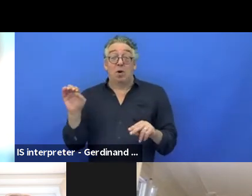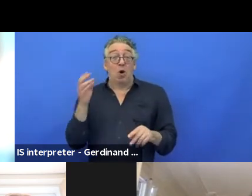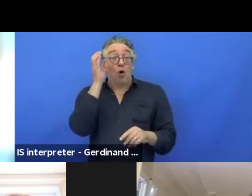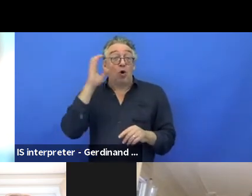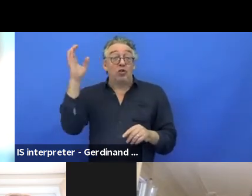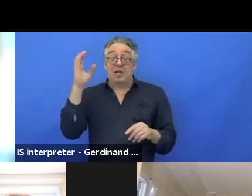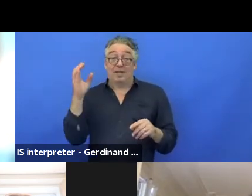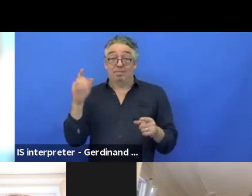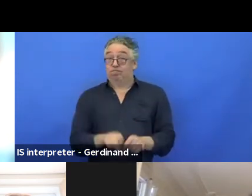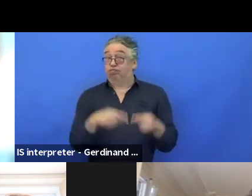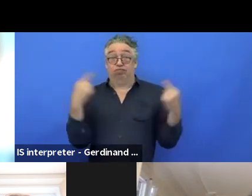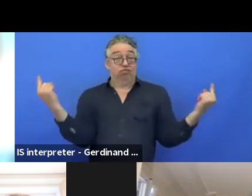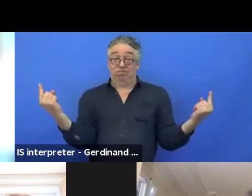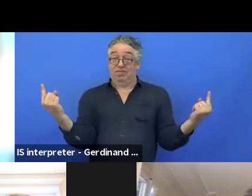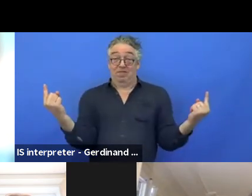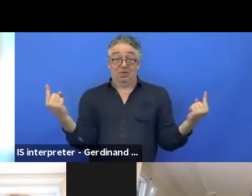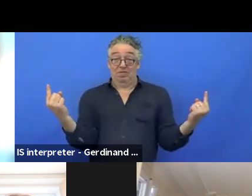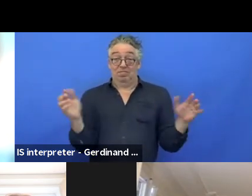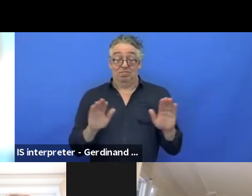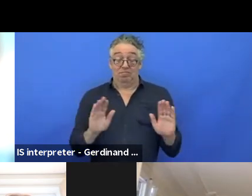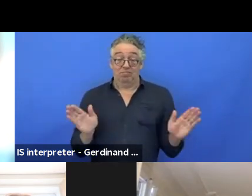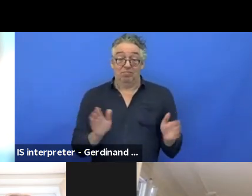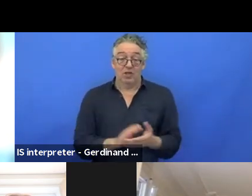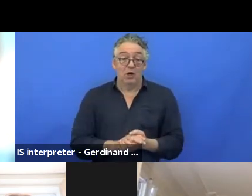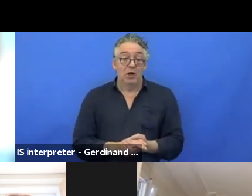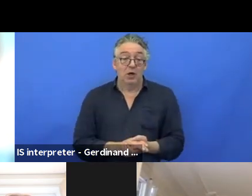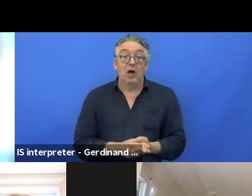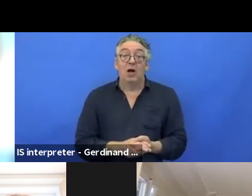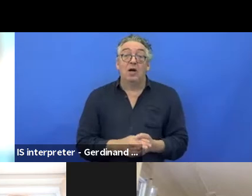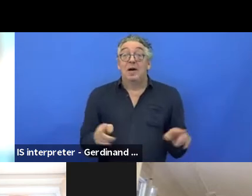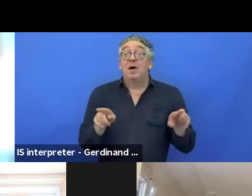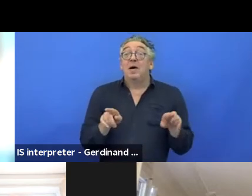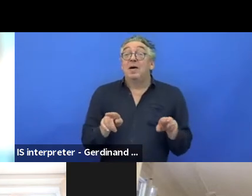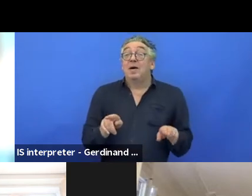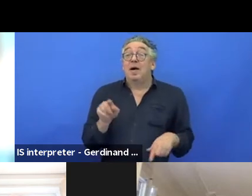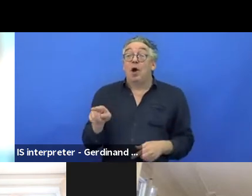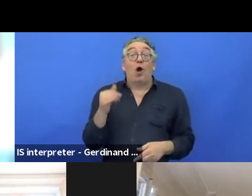Though, again, as I said Horatio, the idea of easy-to-read is powerful,